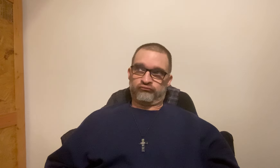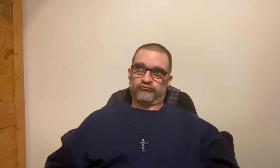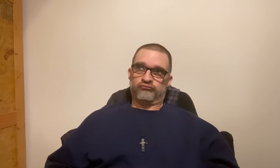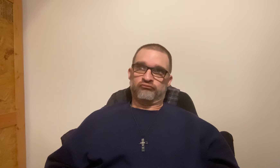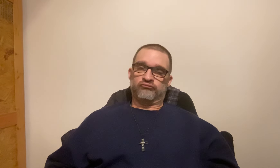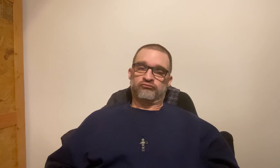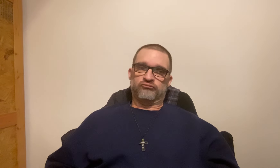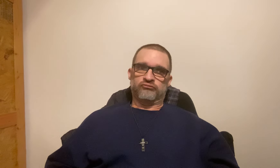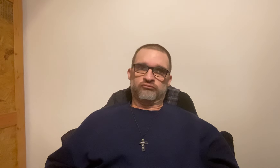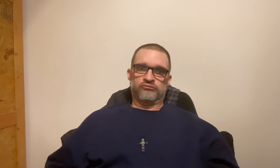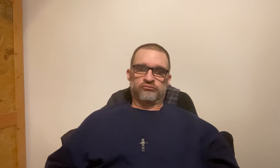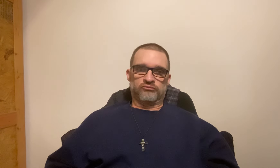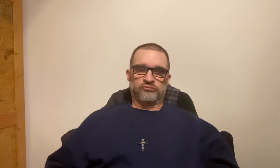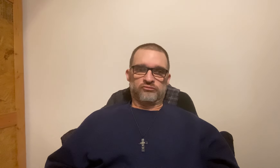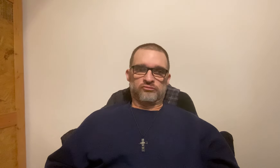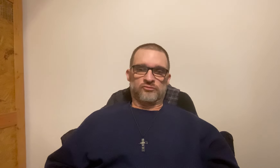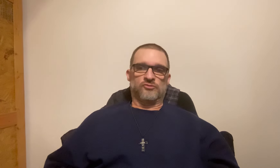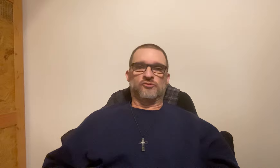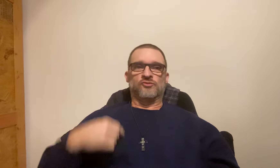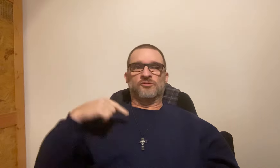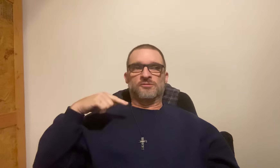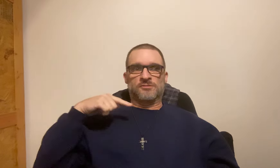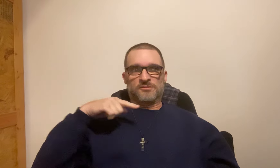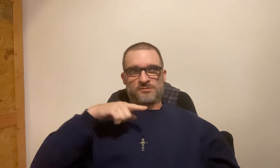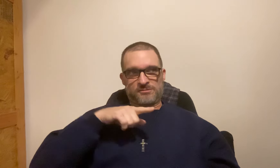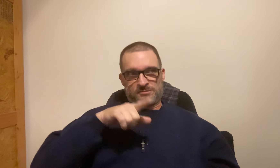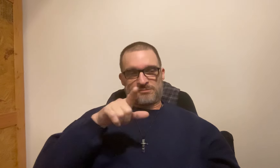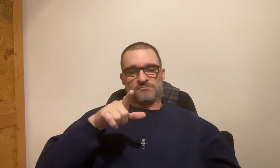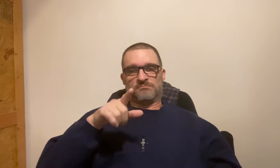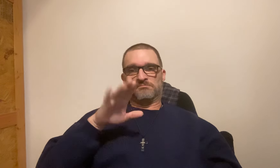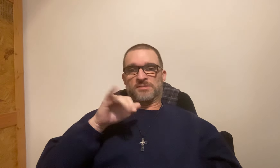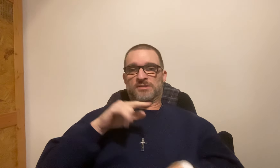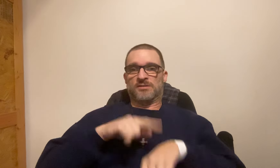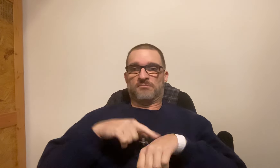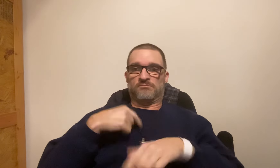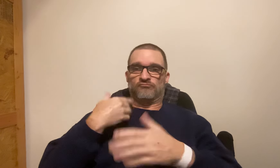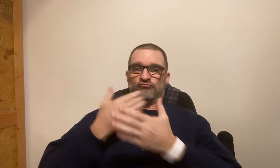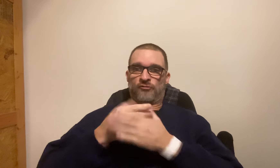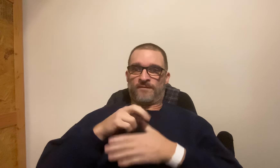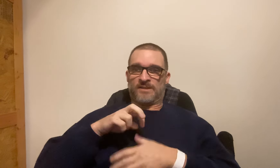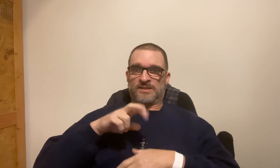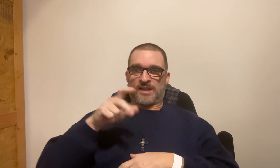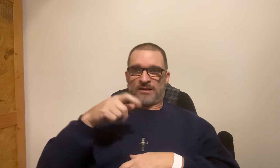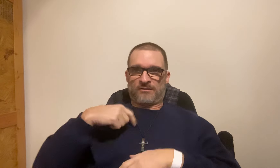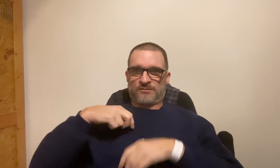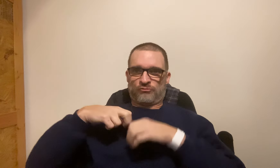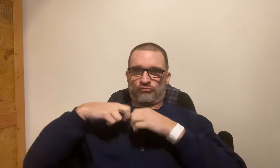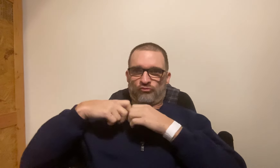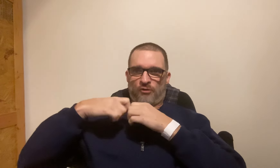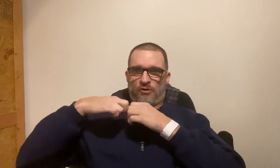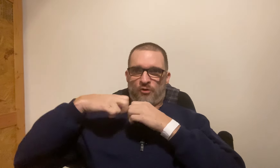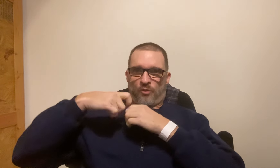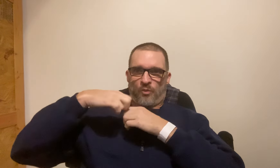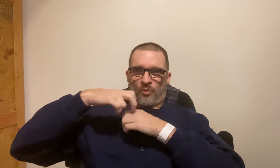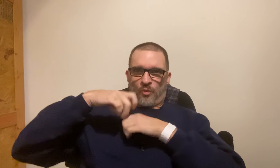*oh no* So I walked my way towards the stairs by the time I reached the stairs